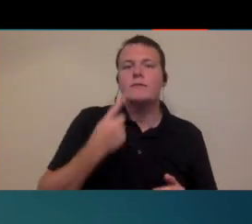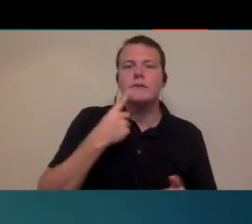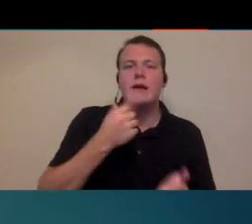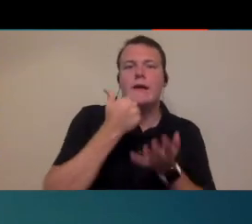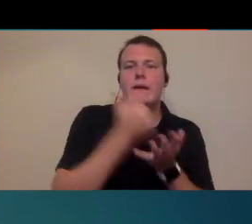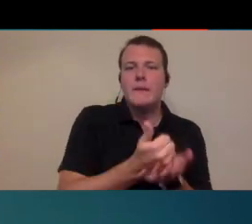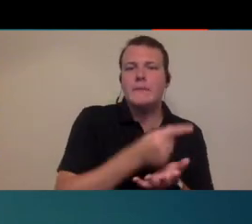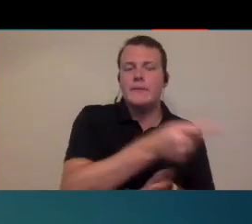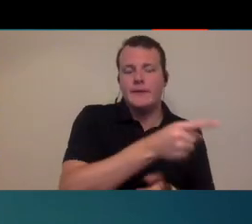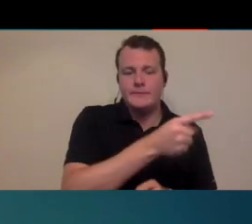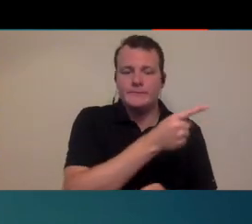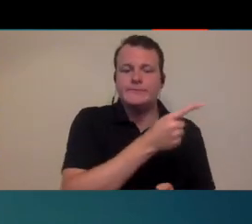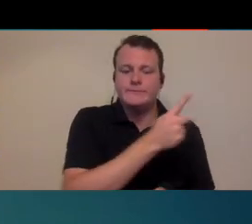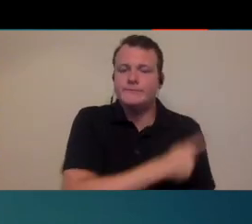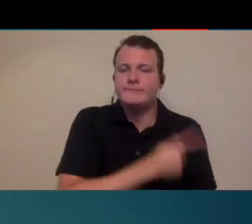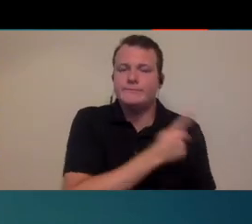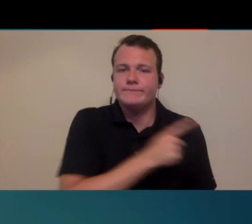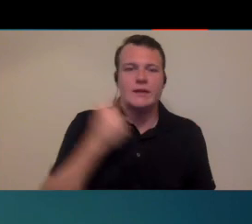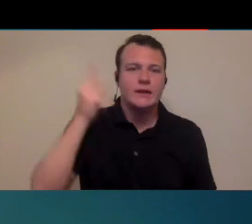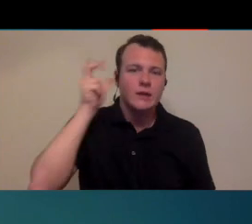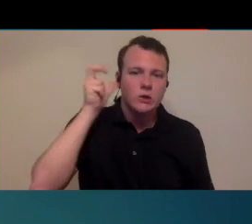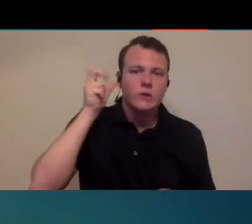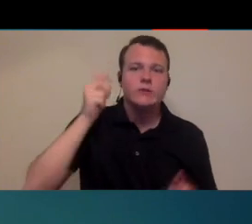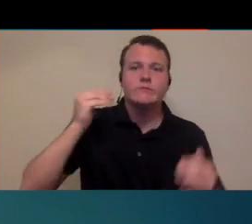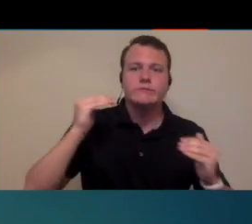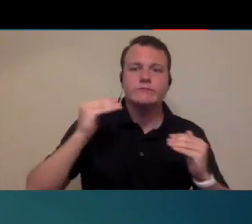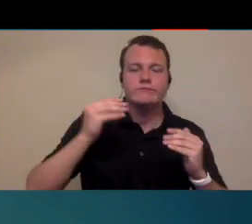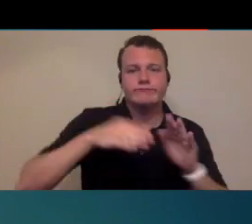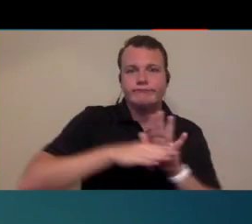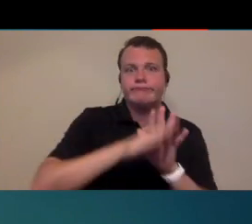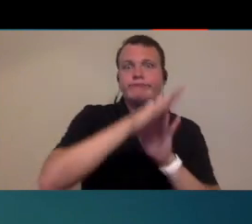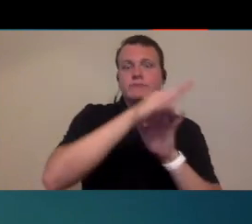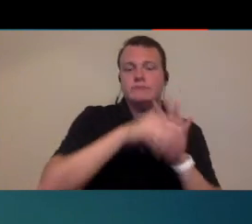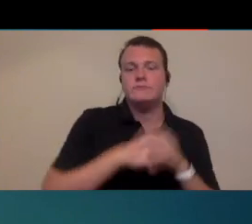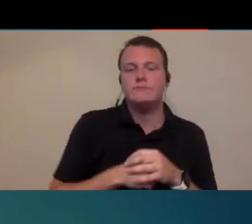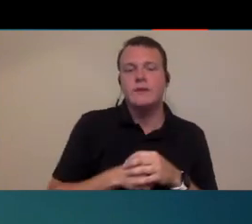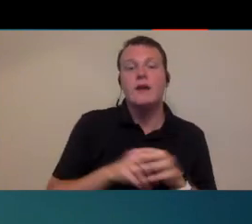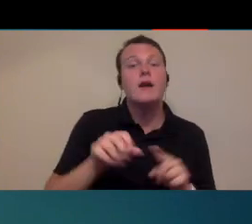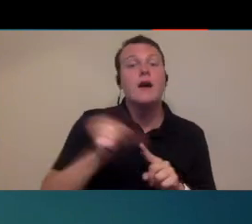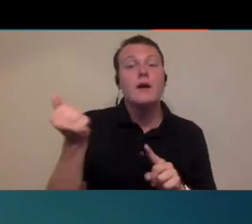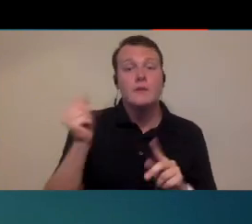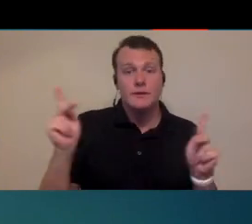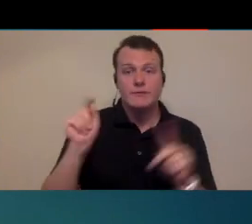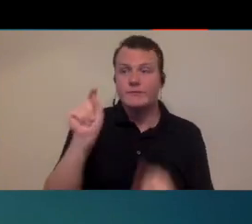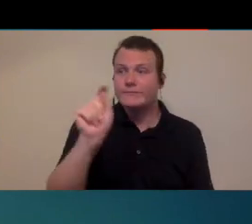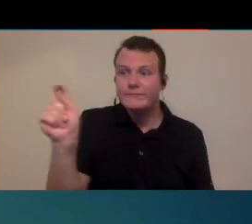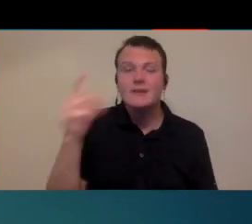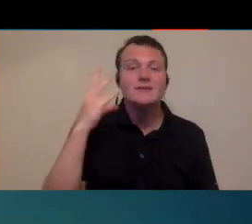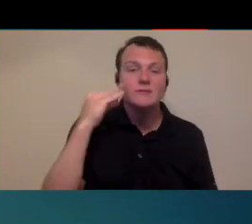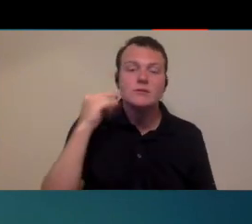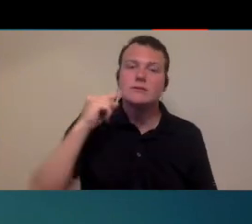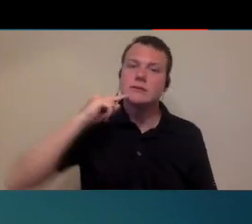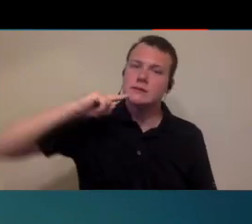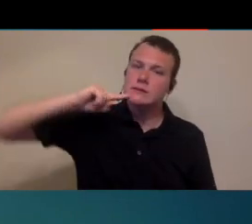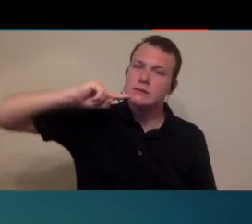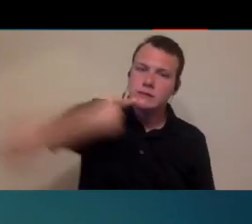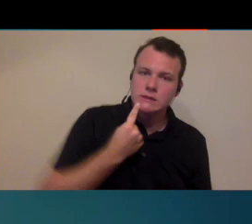really put that patients long-term hearing in jeopardy and then you've got people that have significant hearing loss that really impacts their